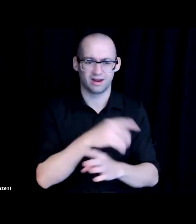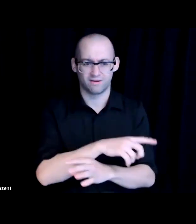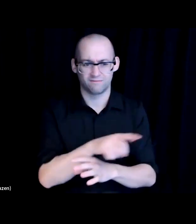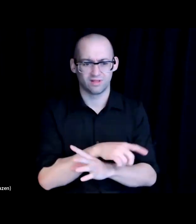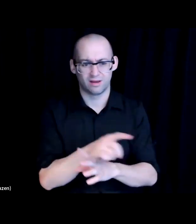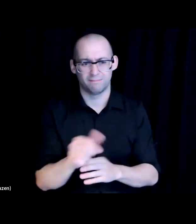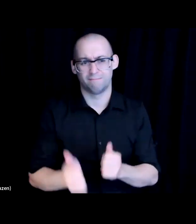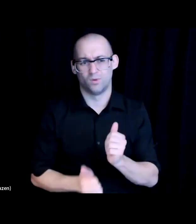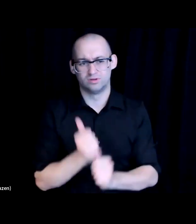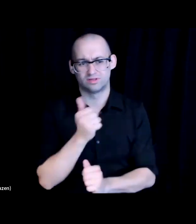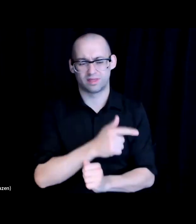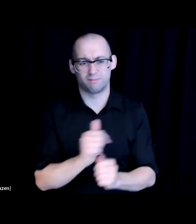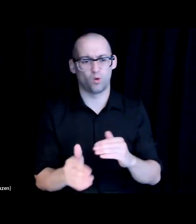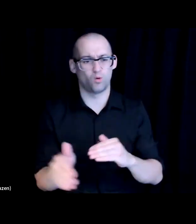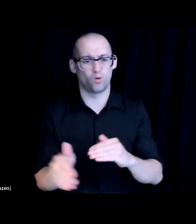of them are over 24 years old.